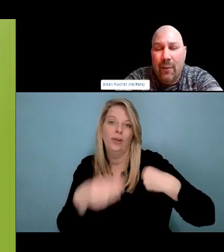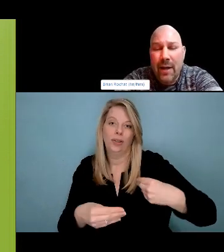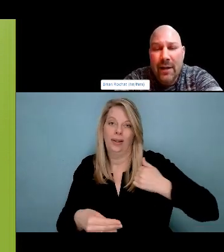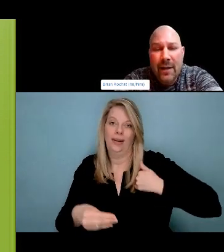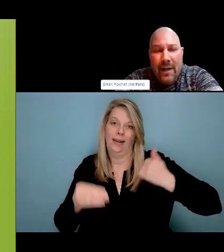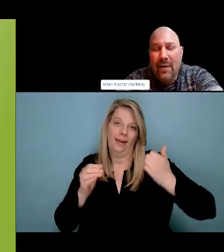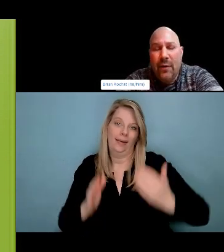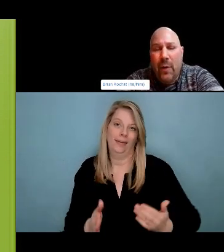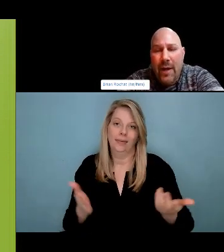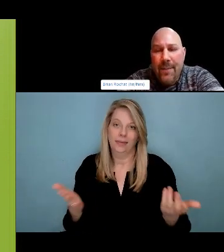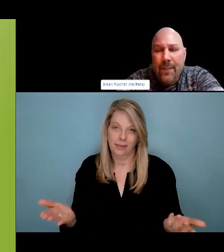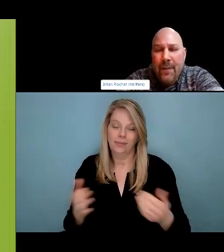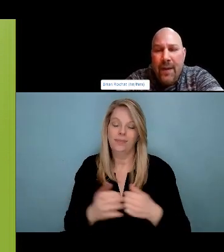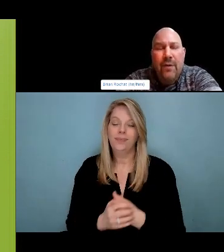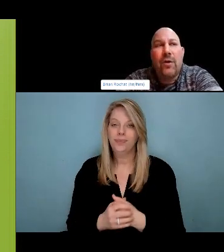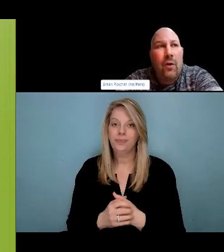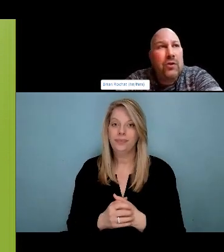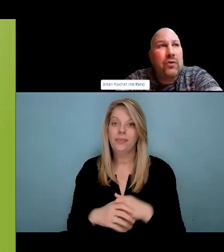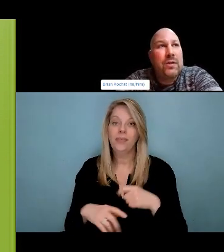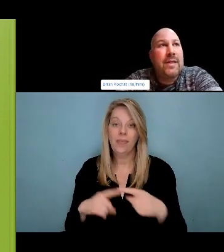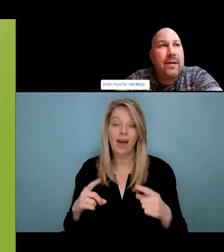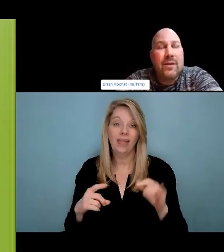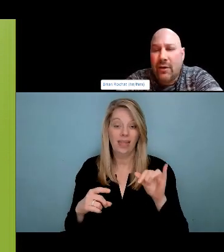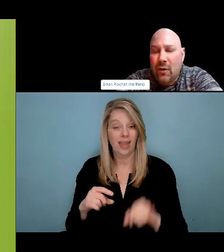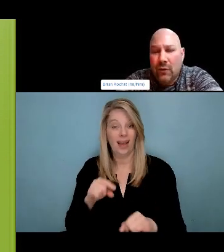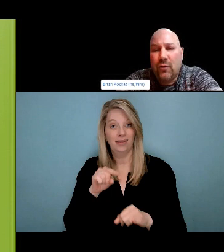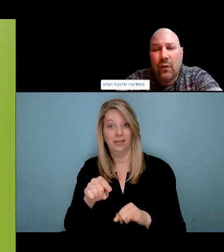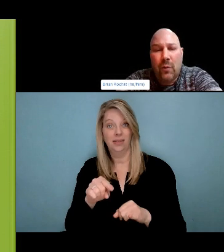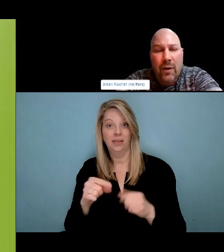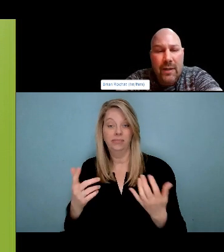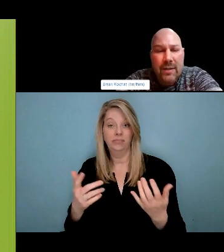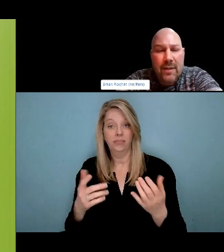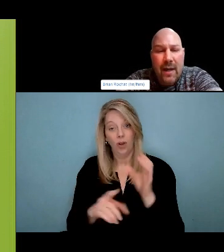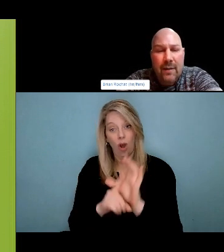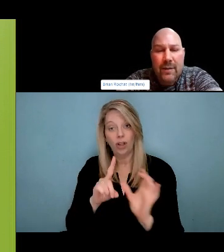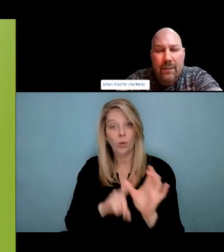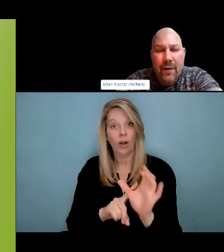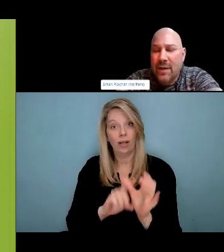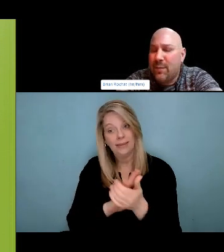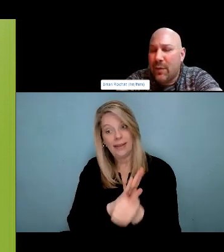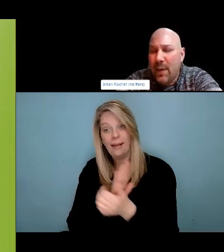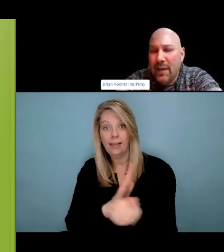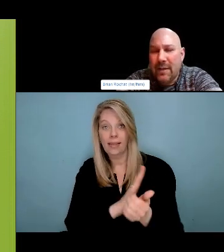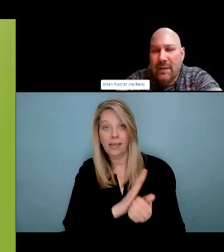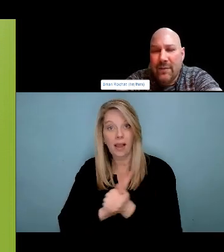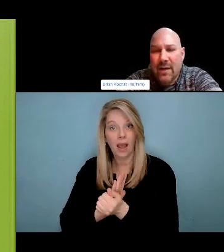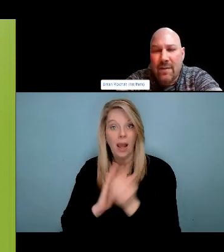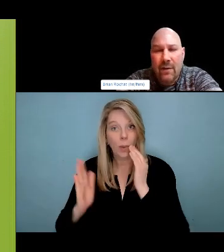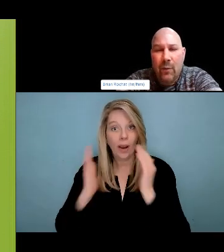So I see someone put in their their sensitive and very intelligent. Excellent. They're compassionate